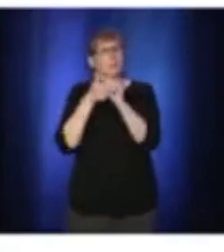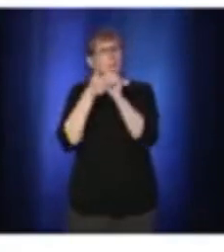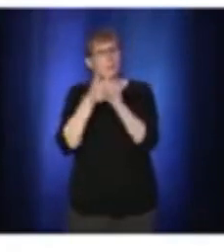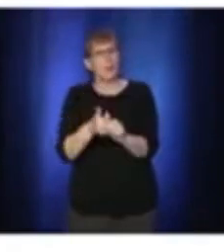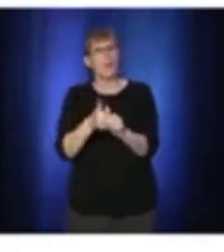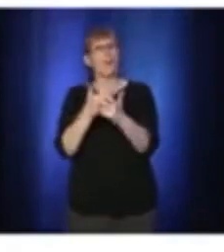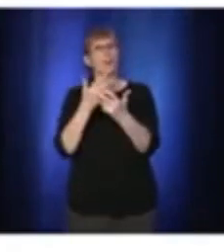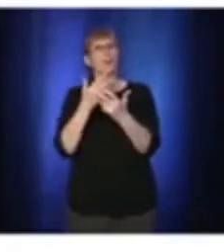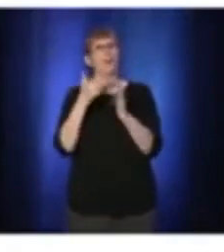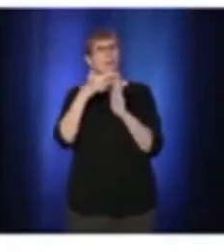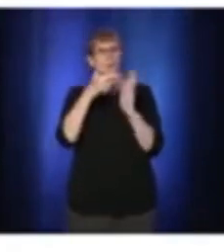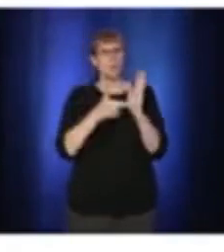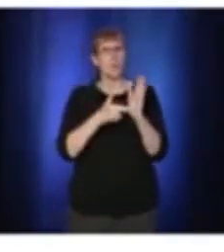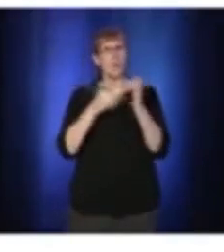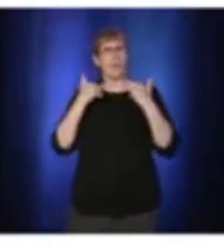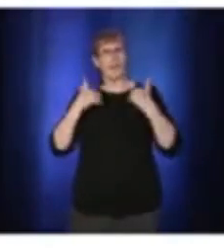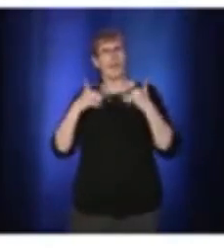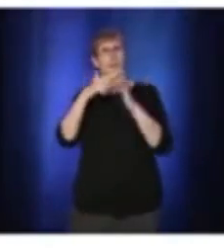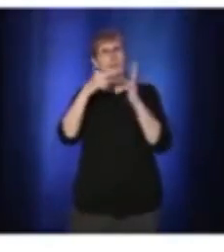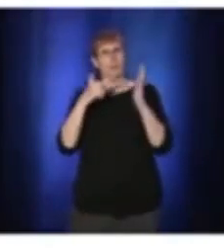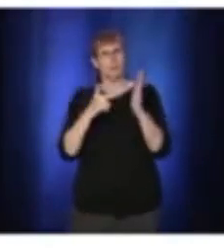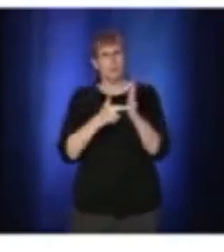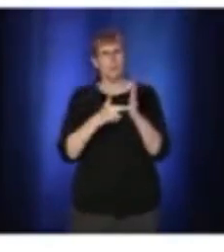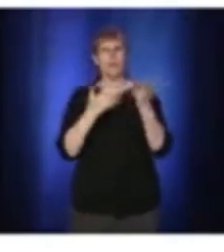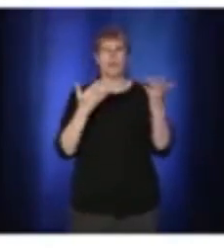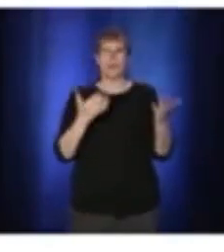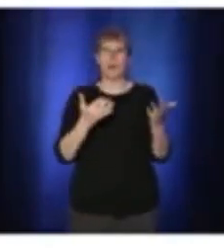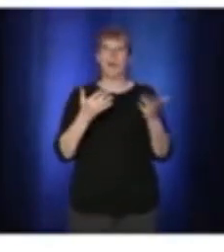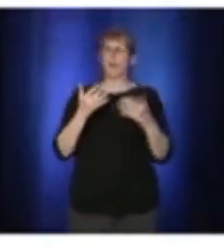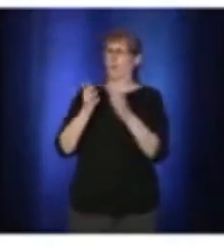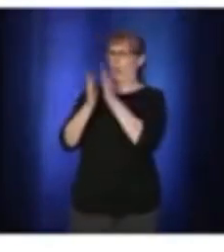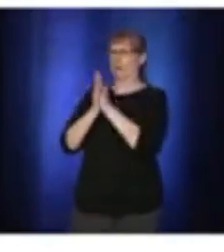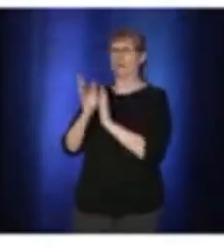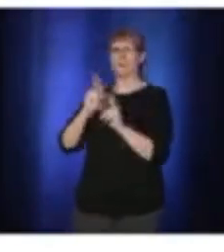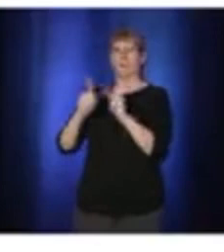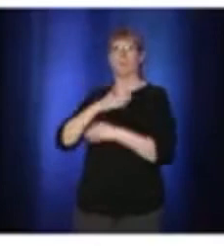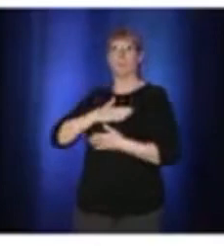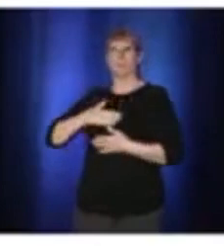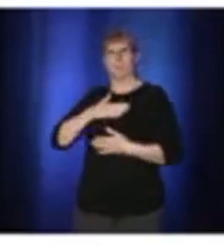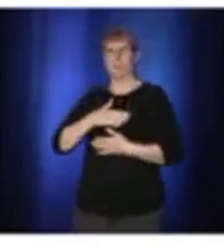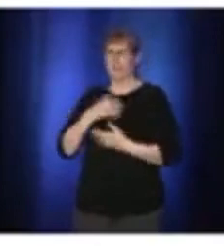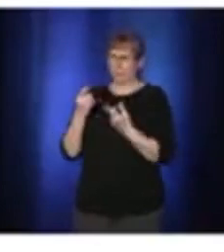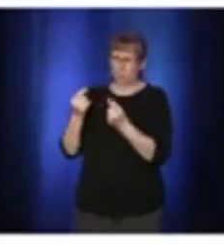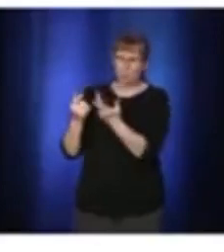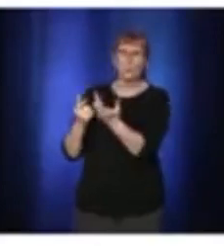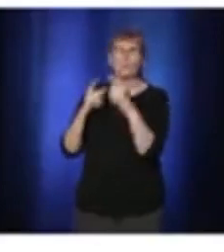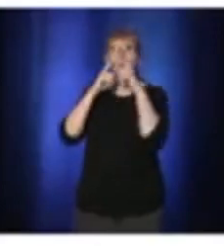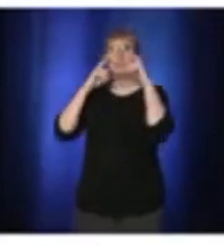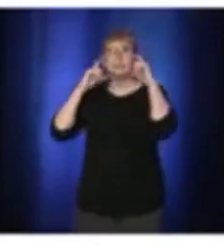we expect them to apply the new rule. But will there be any kind of fines or how